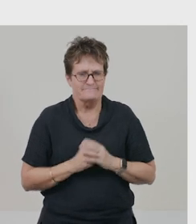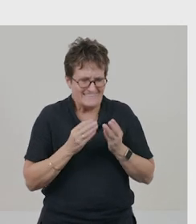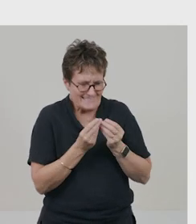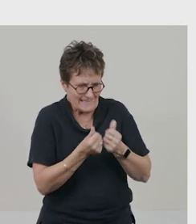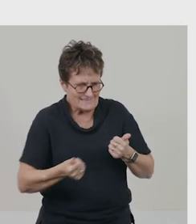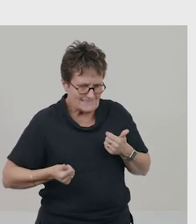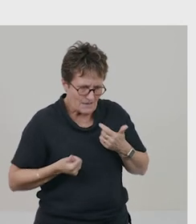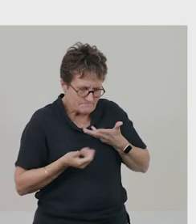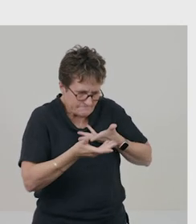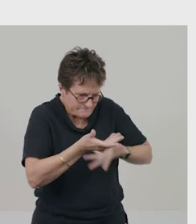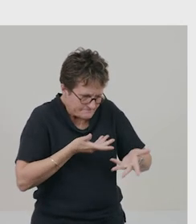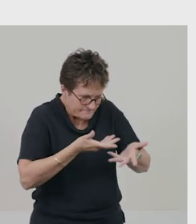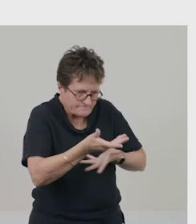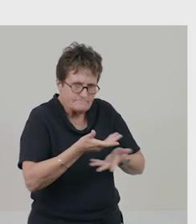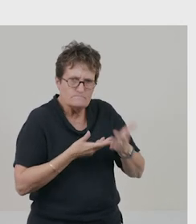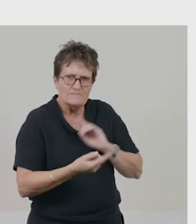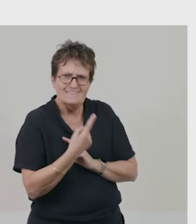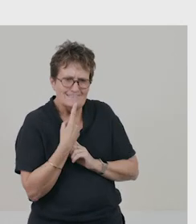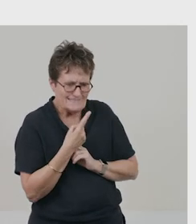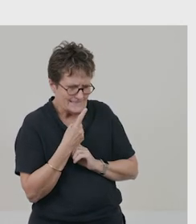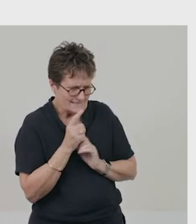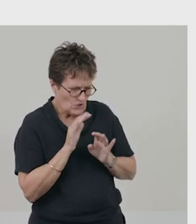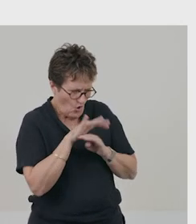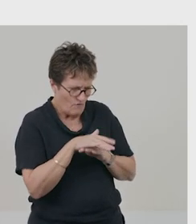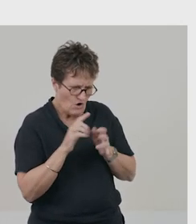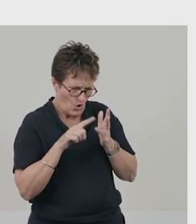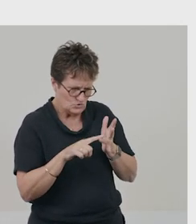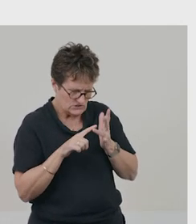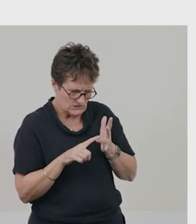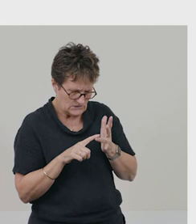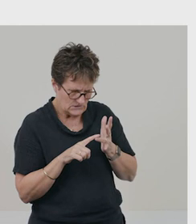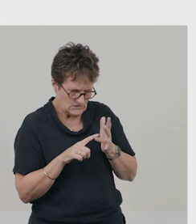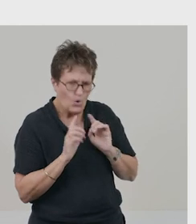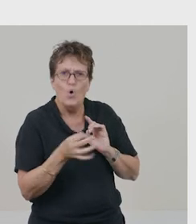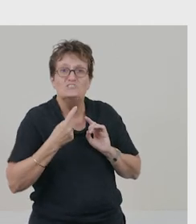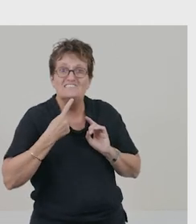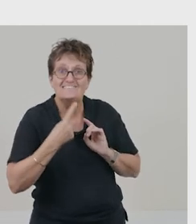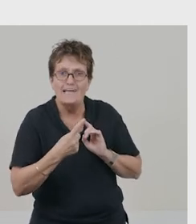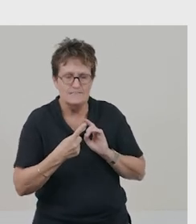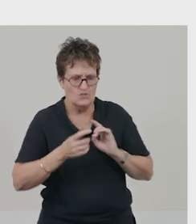Is there some dialogue that Oshi says that tells us about her? What about how she says: